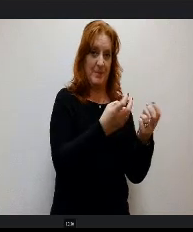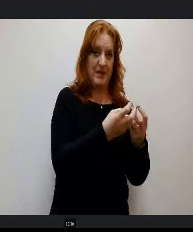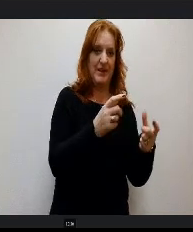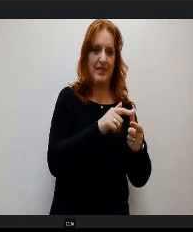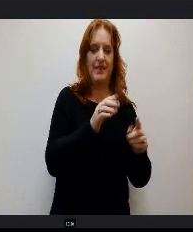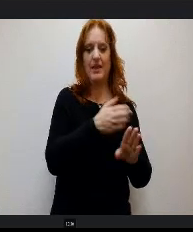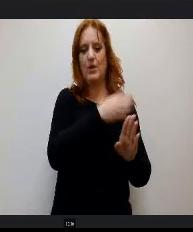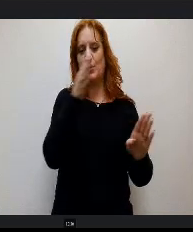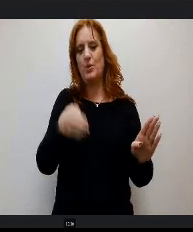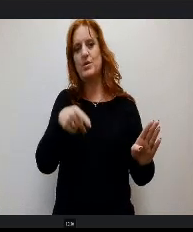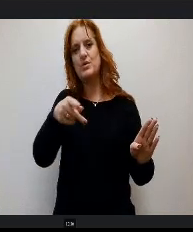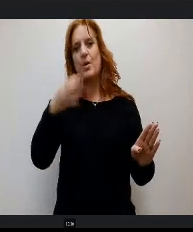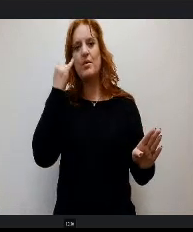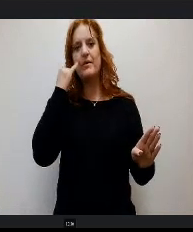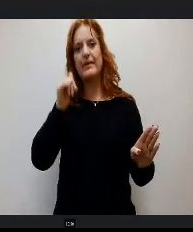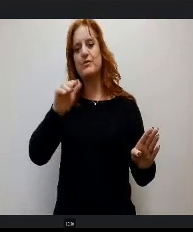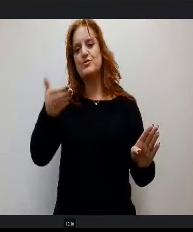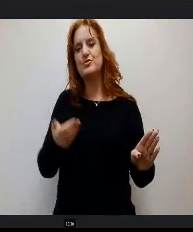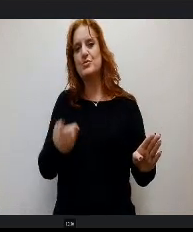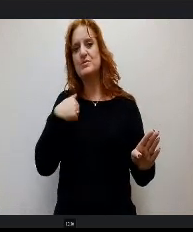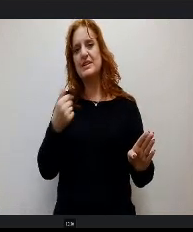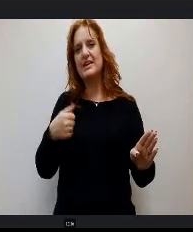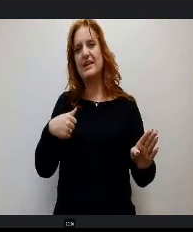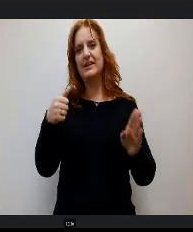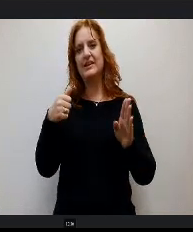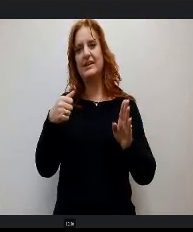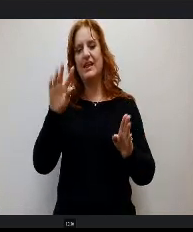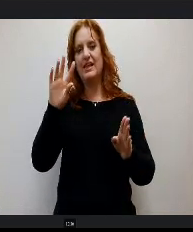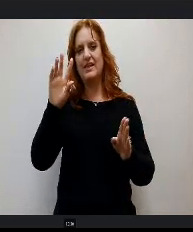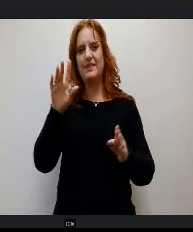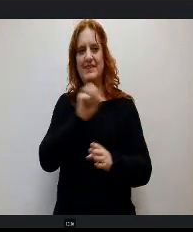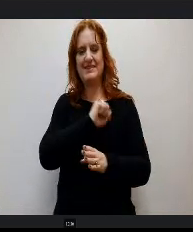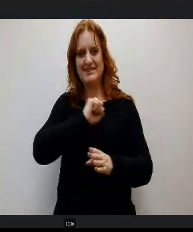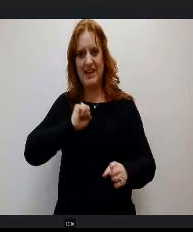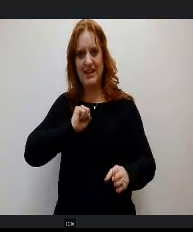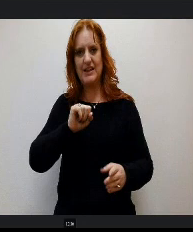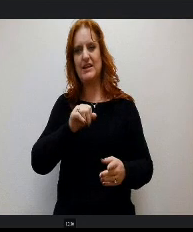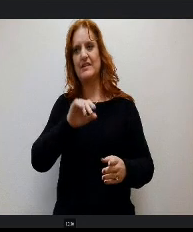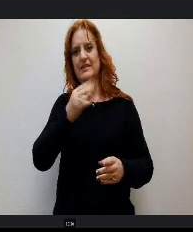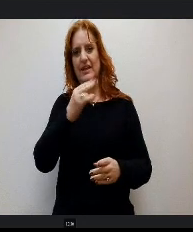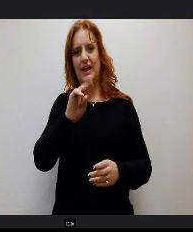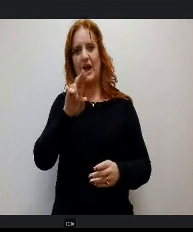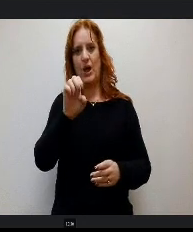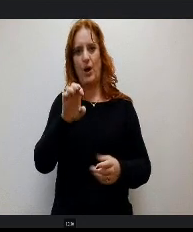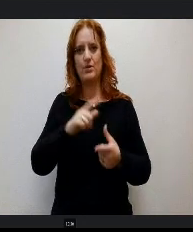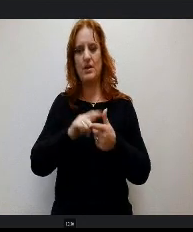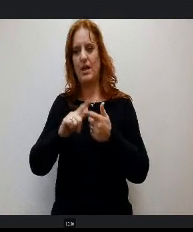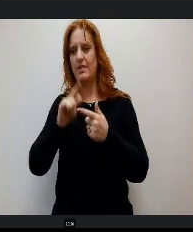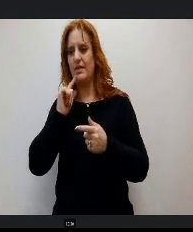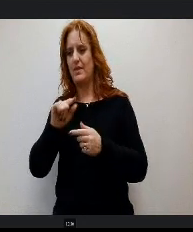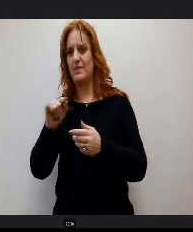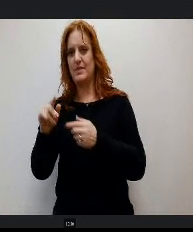the House, they pass out of the House committee, they go to the Senate and the process starts over. If there are amendments, it